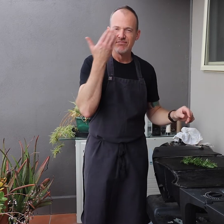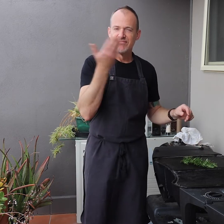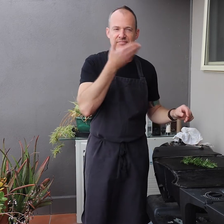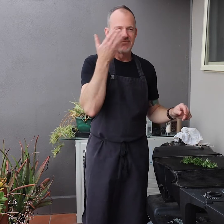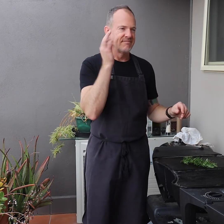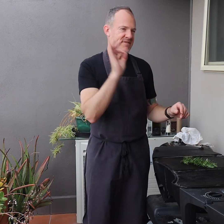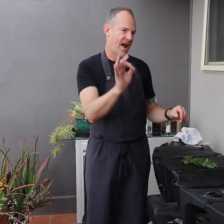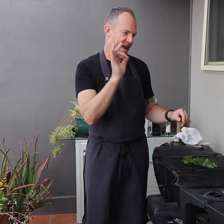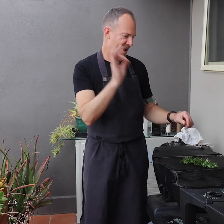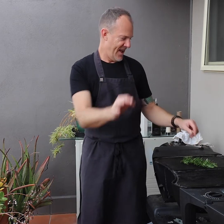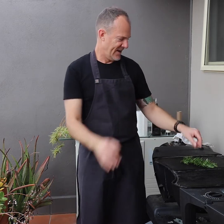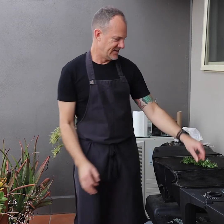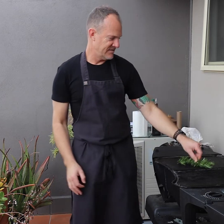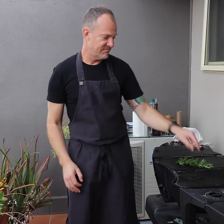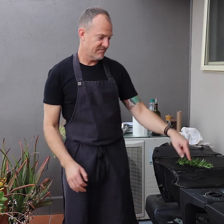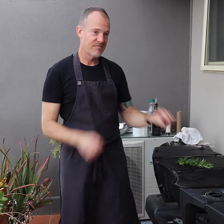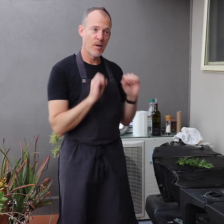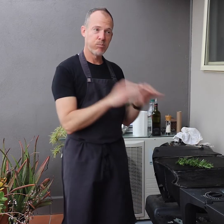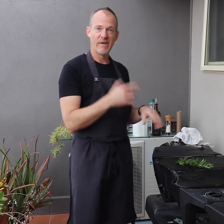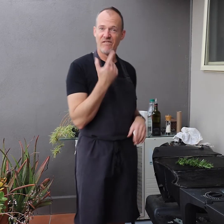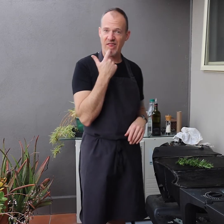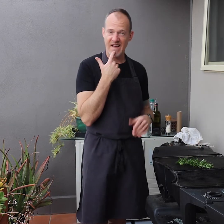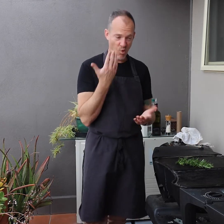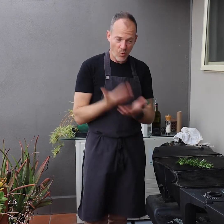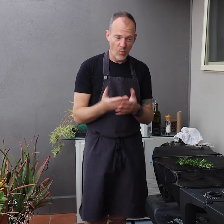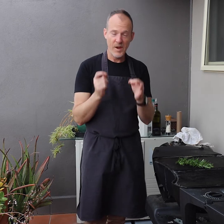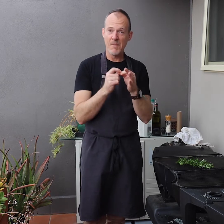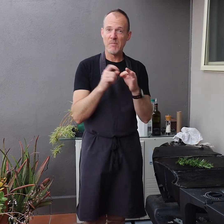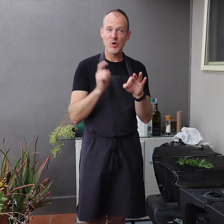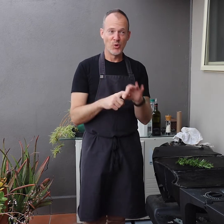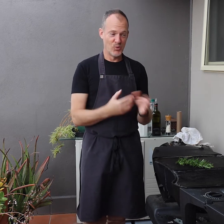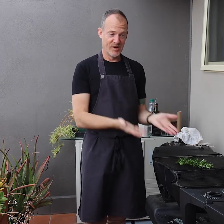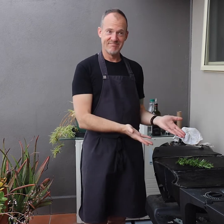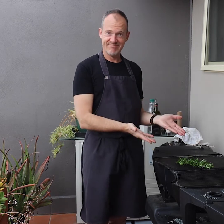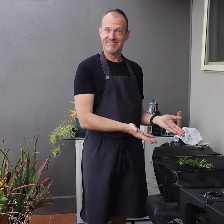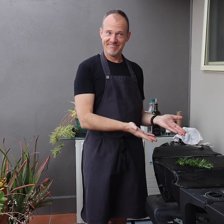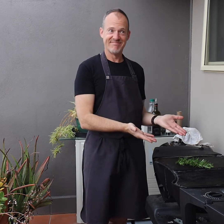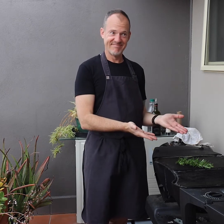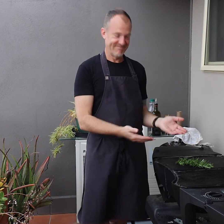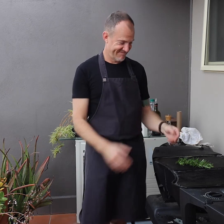So fragrant! And its add flavour to the BBQ.